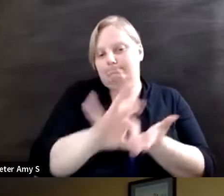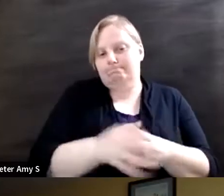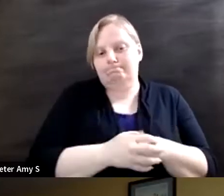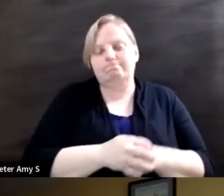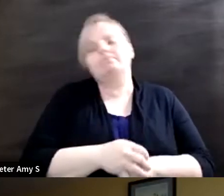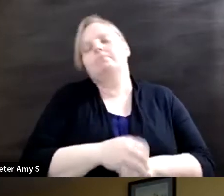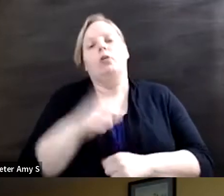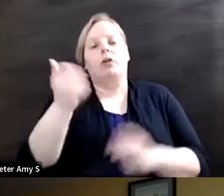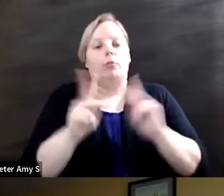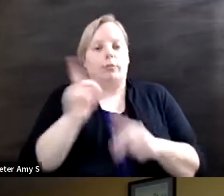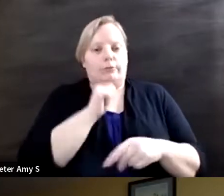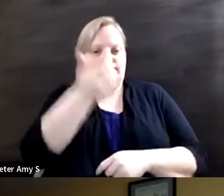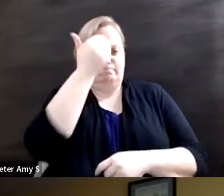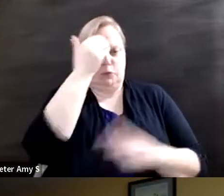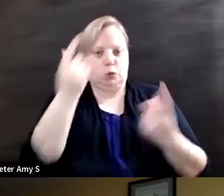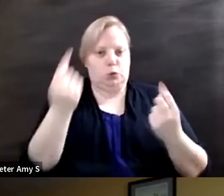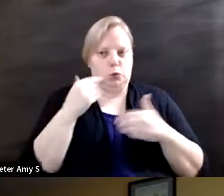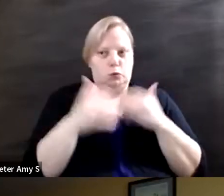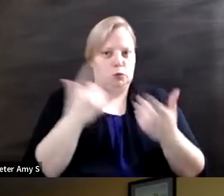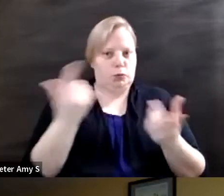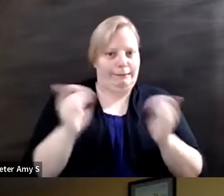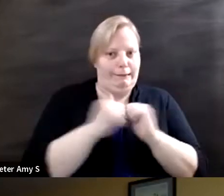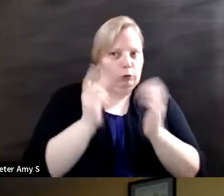the registration platforms and things like that surrounding disability